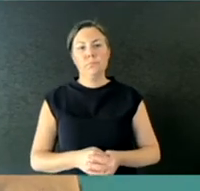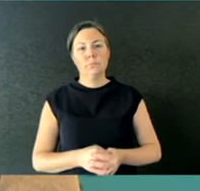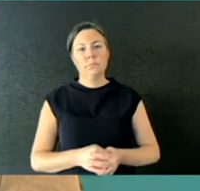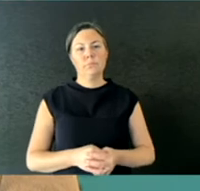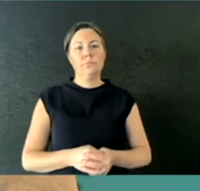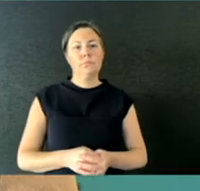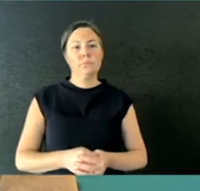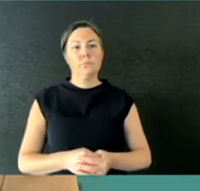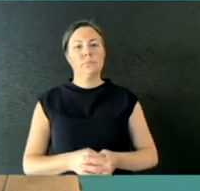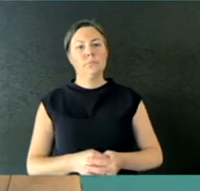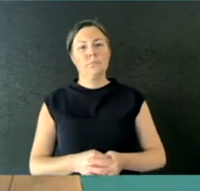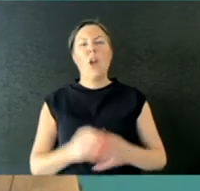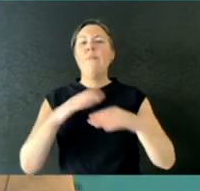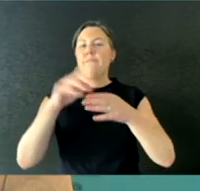to be as open as possible.